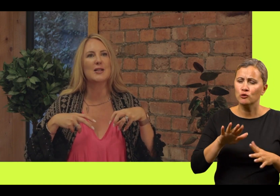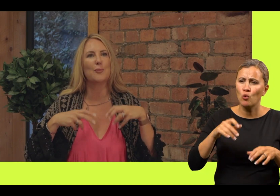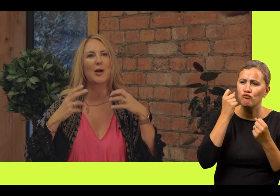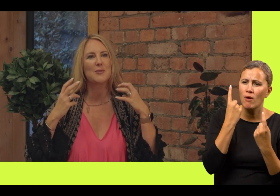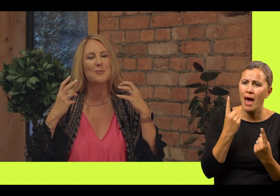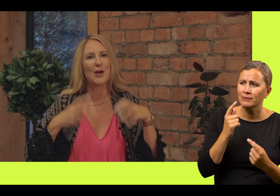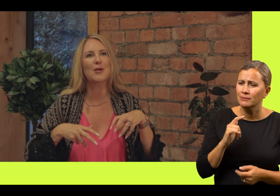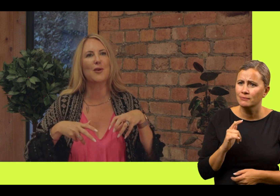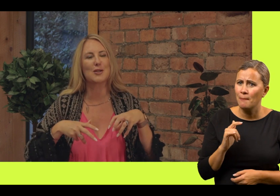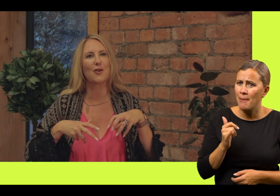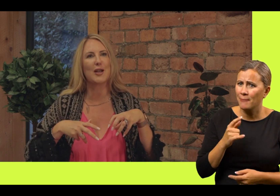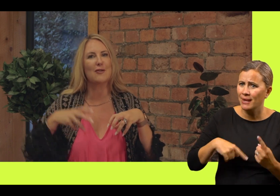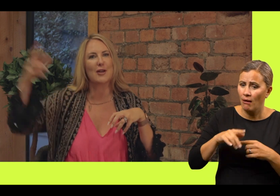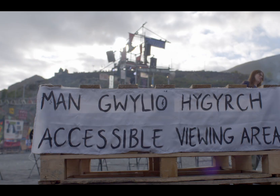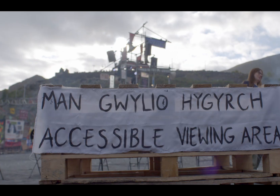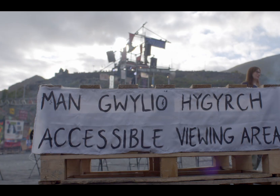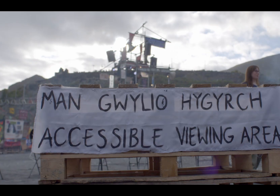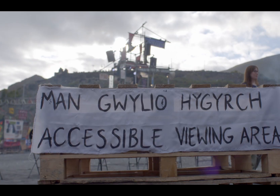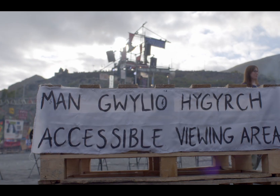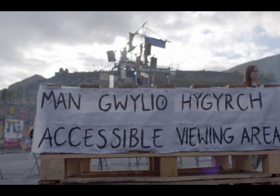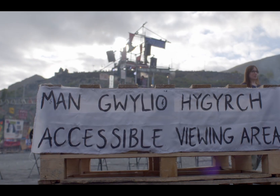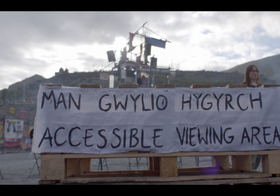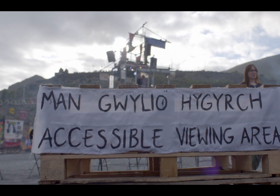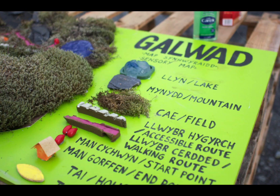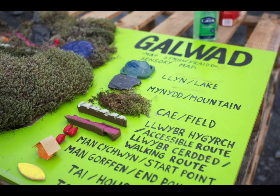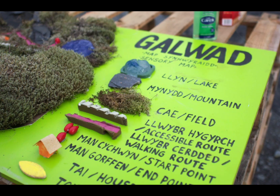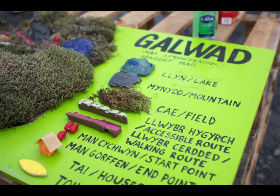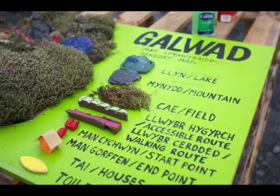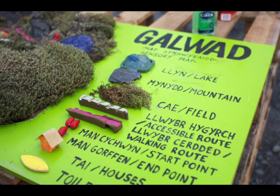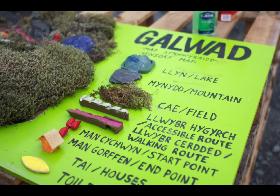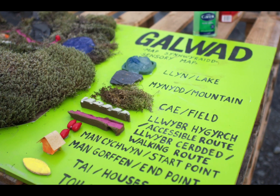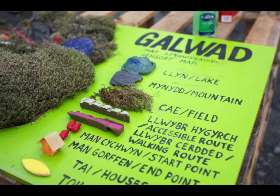No one else has really done that to this scale, which is really exciting.